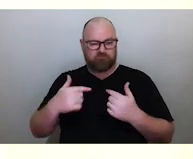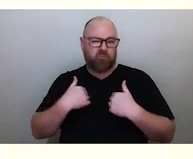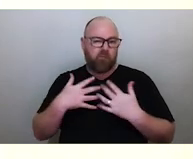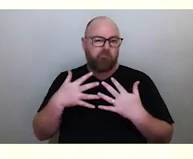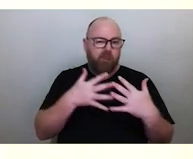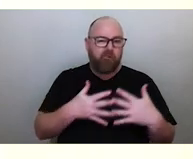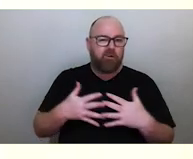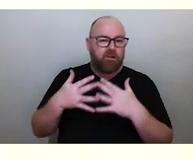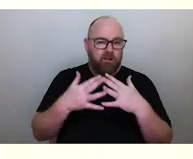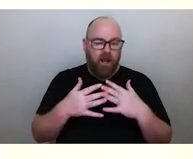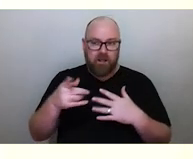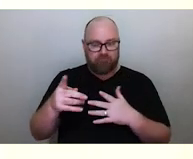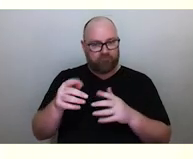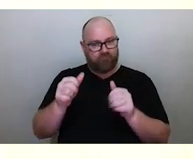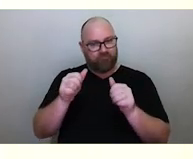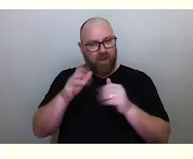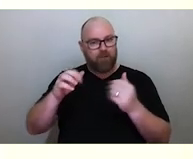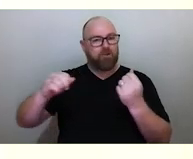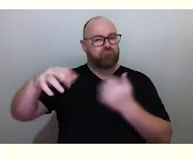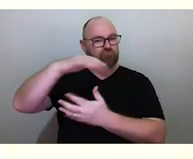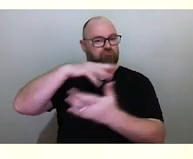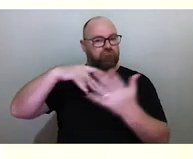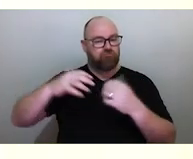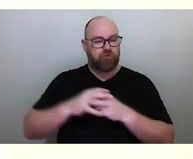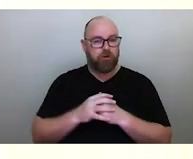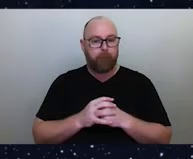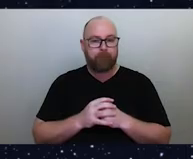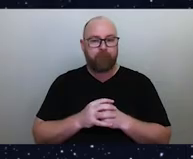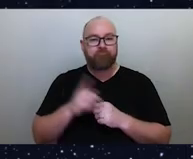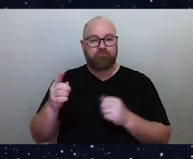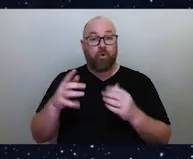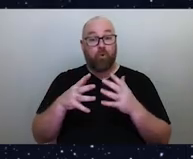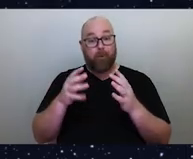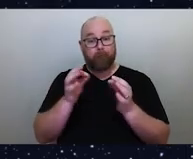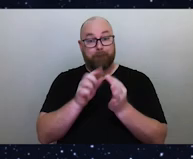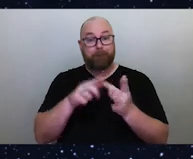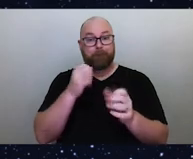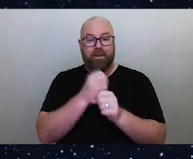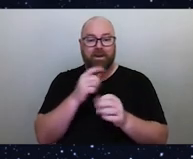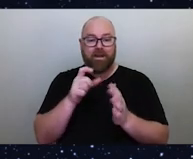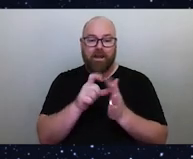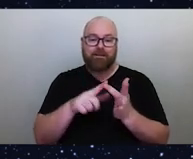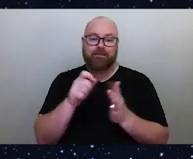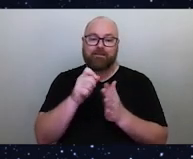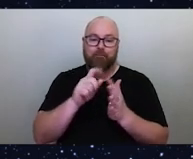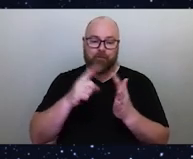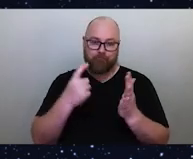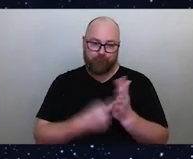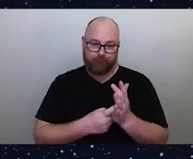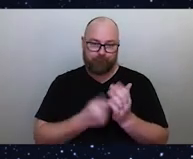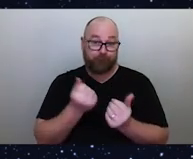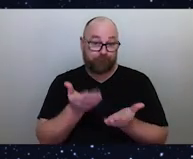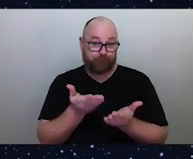It's one of the most famous constellations in the Northern Hemisphere. It's called the Big Dipper. This is part of the constellation Ursa Major.